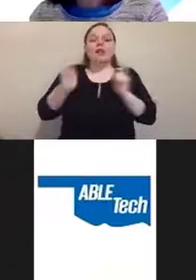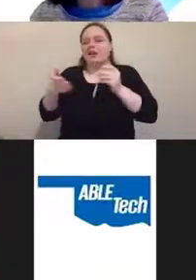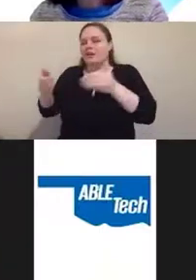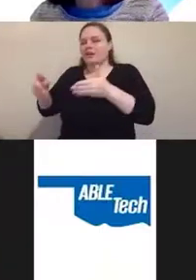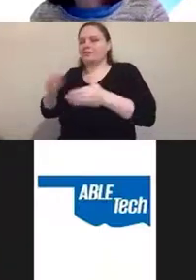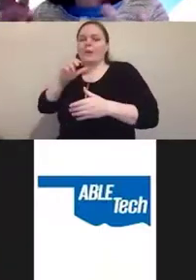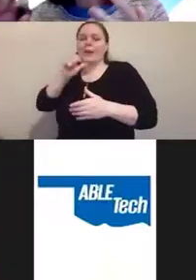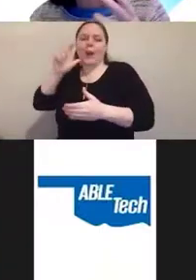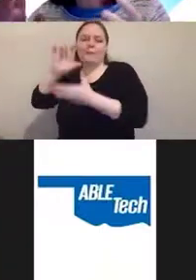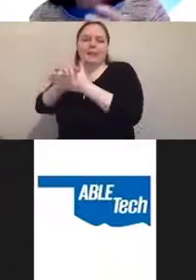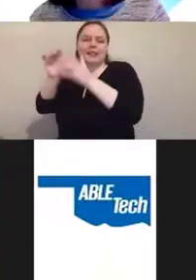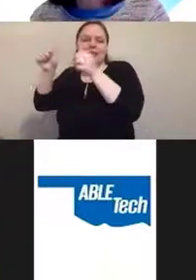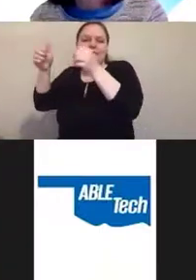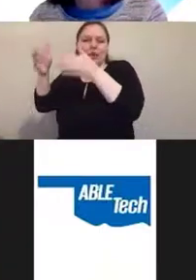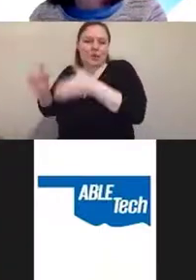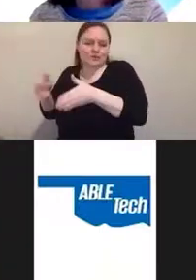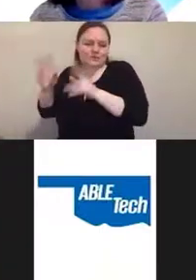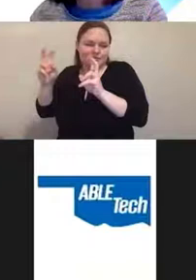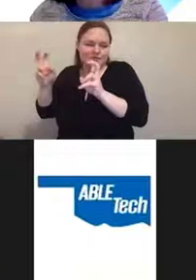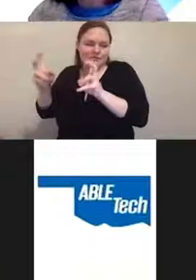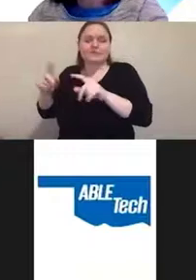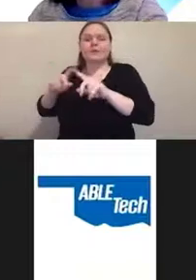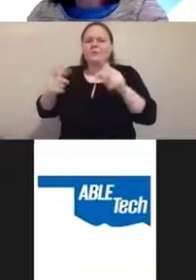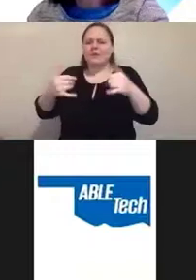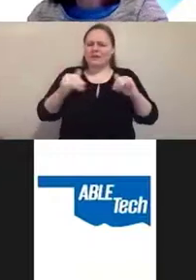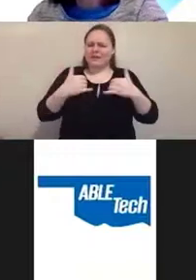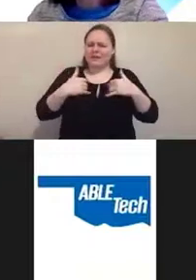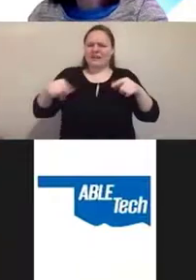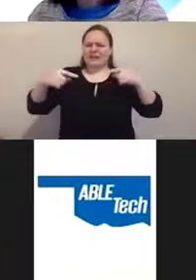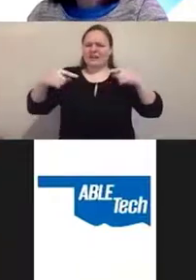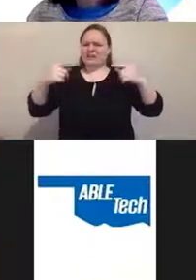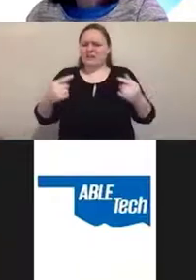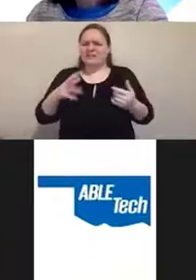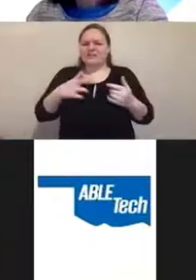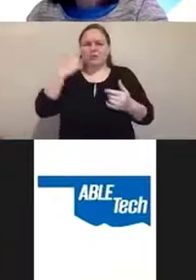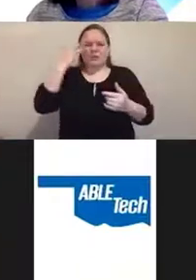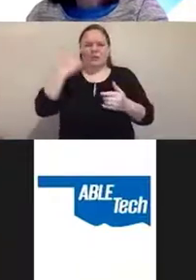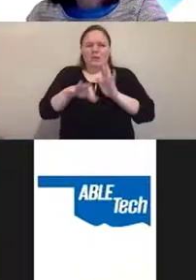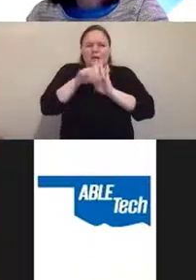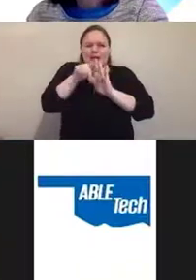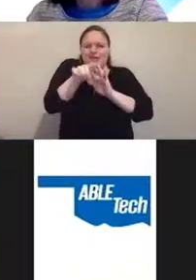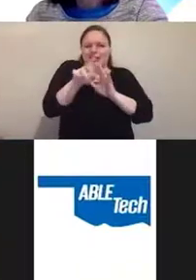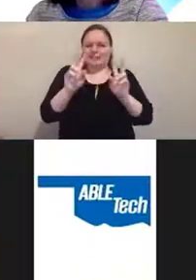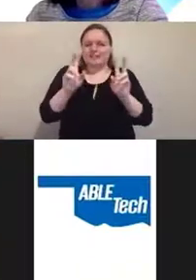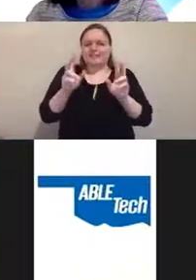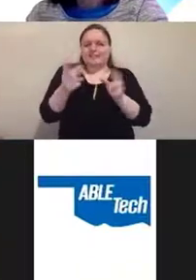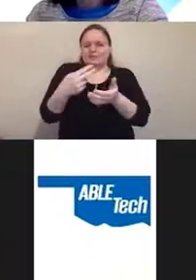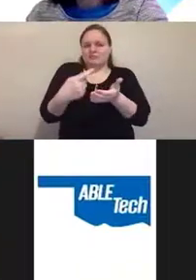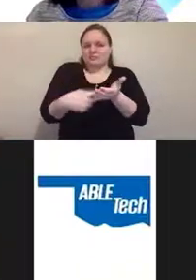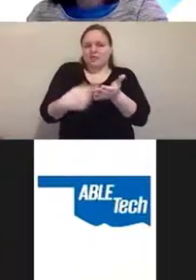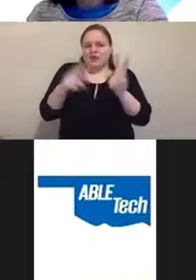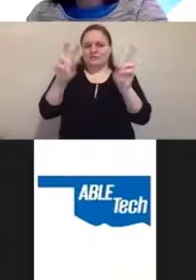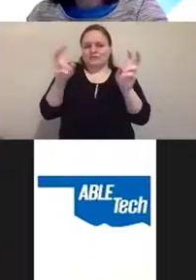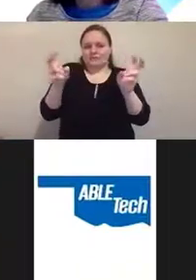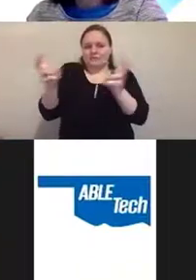But there is this controversy and this is how we pick this talk, title about the use of overlays.